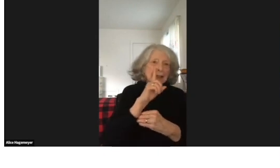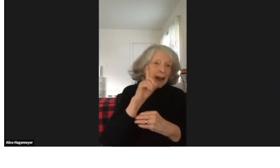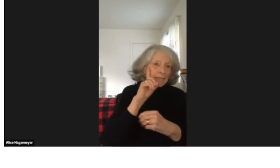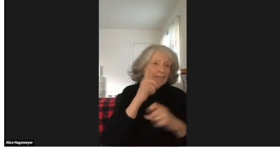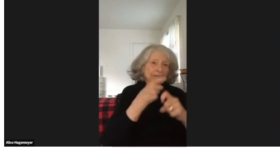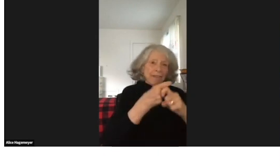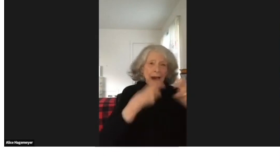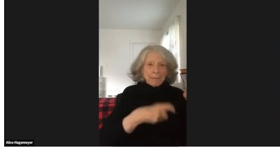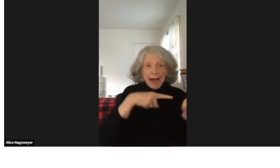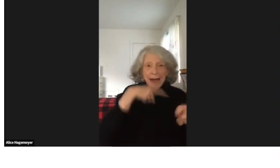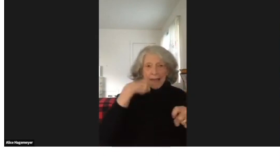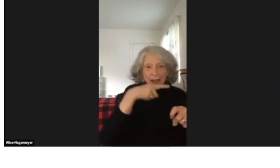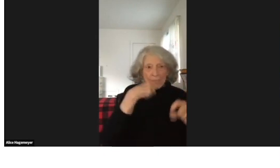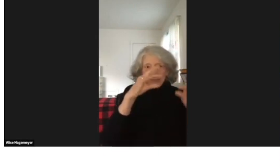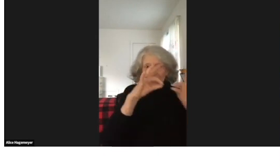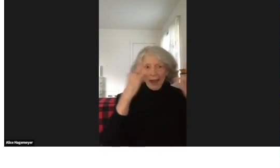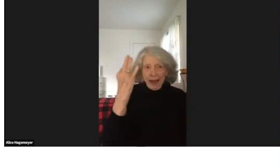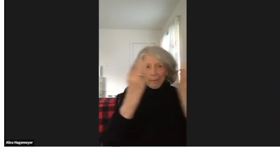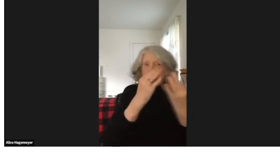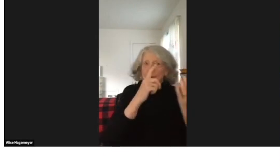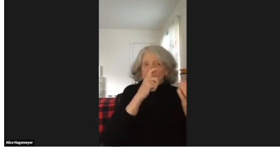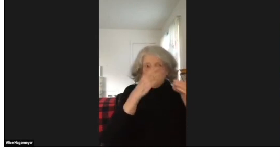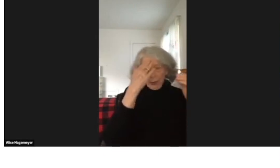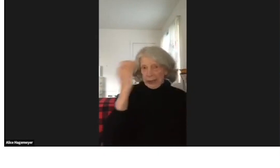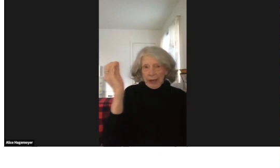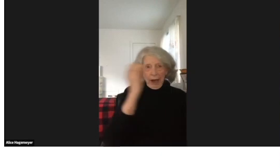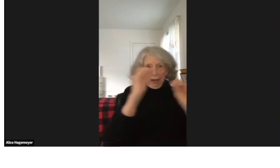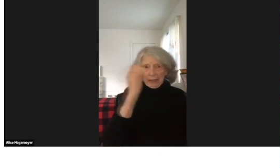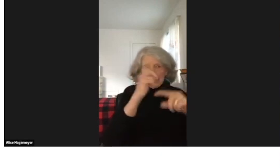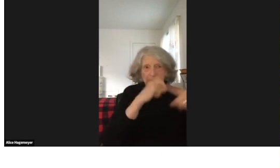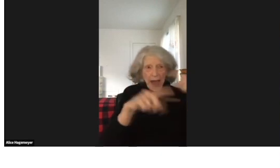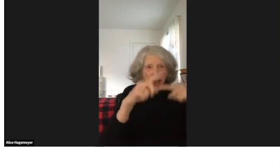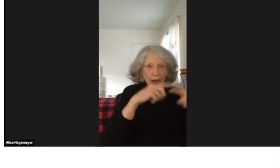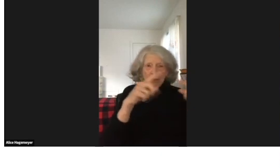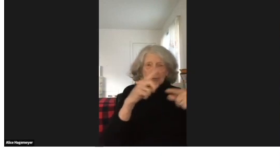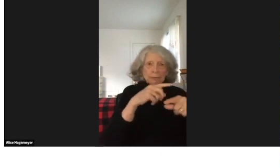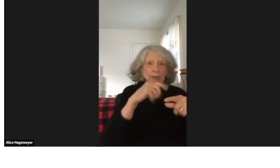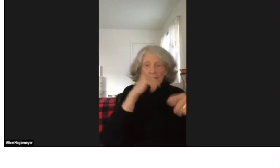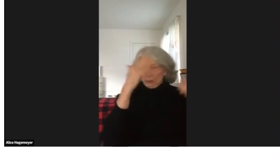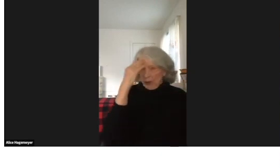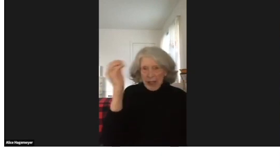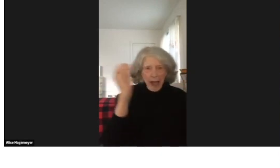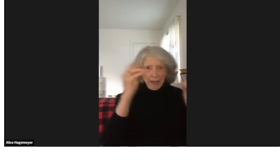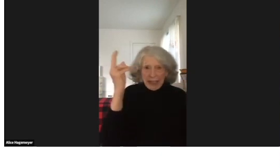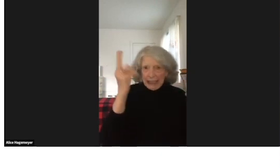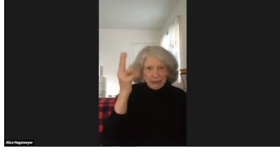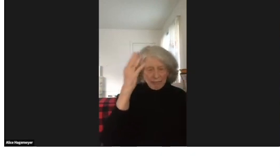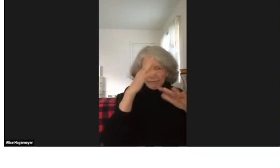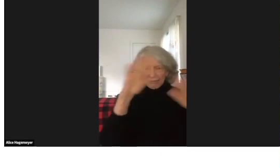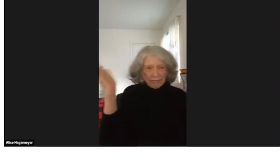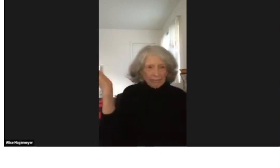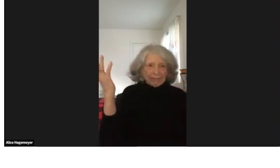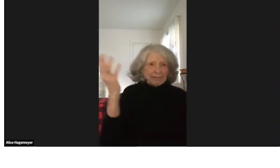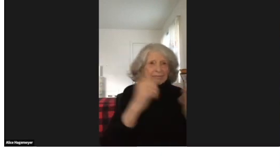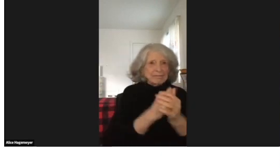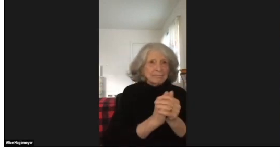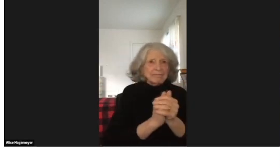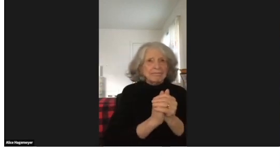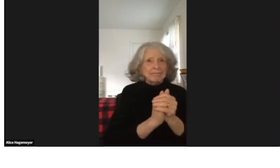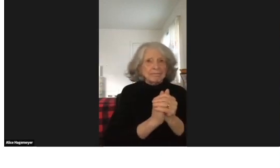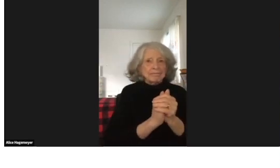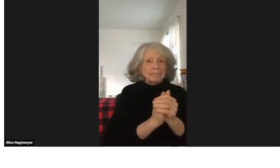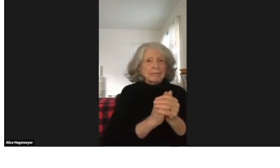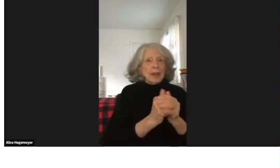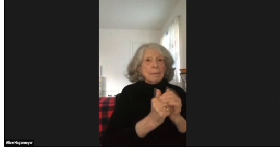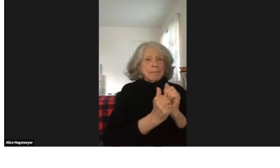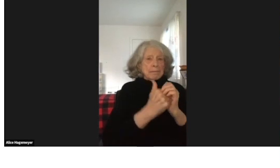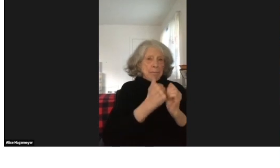One of 90% of deaf children born to hearing families and people did not know sign language,